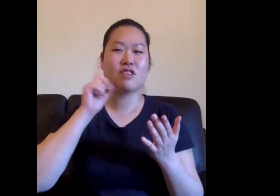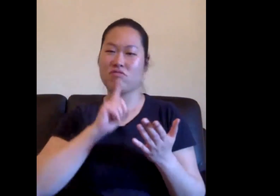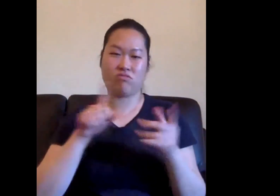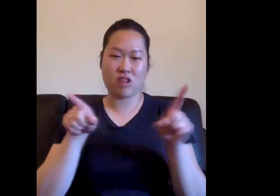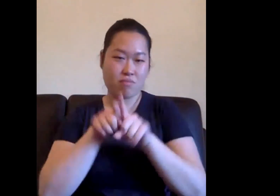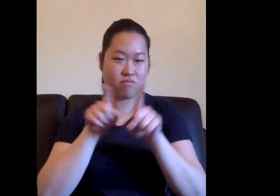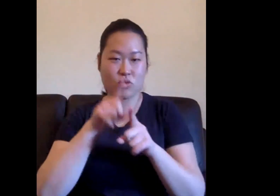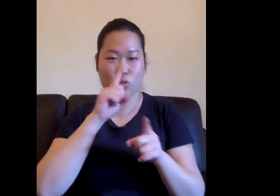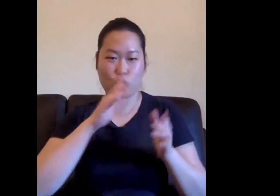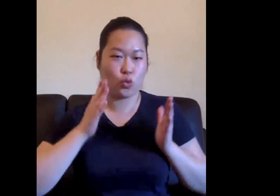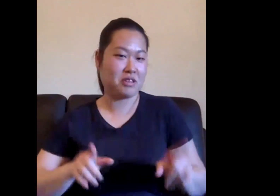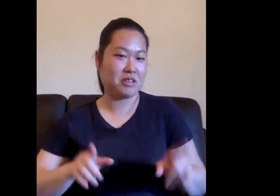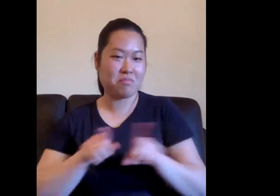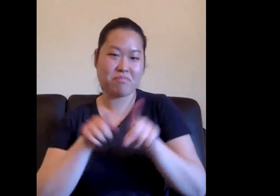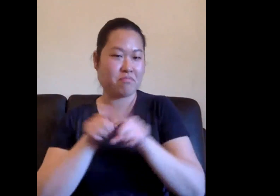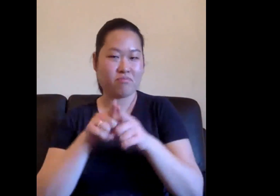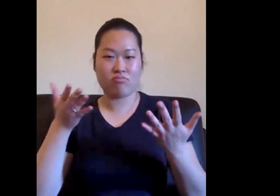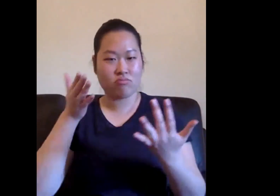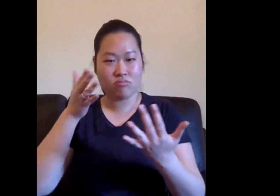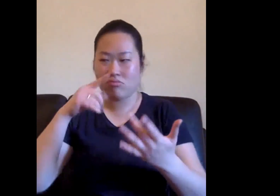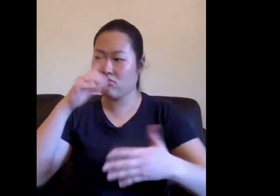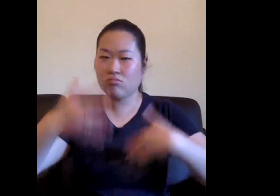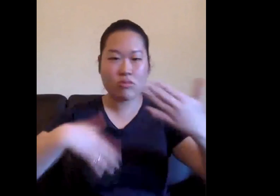In mainstream life, um, we're all human